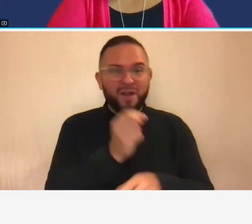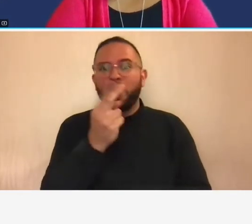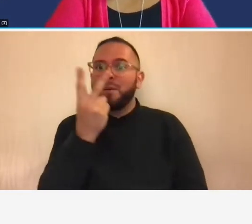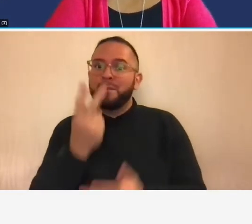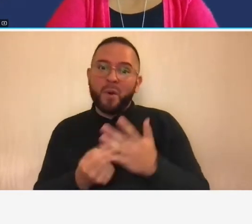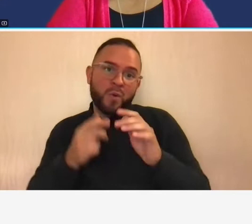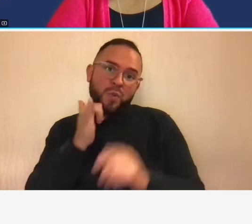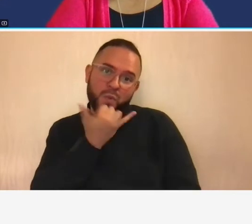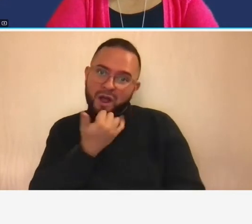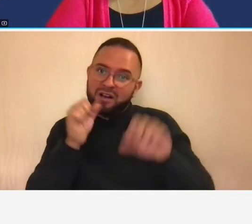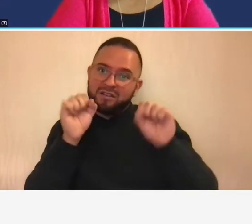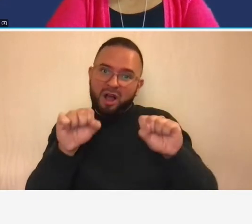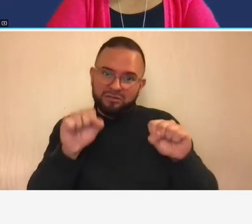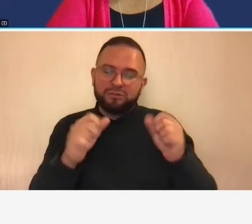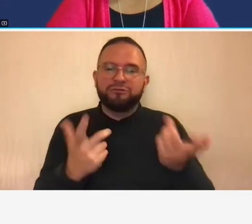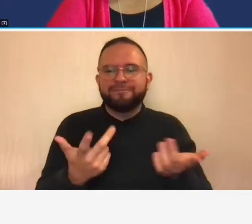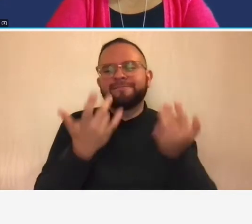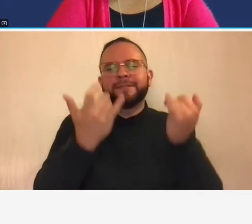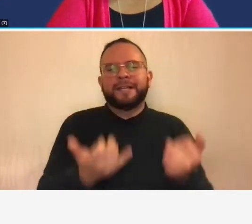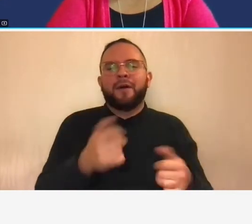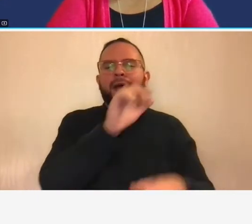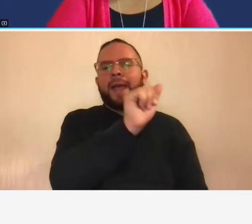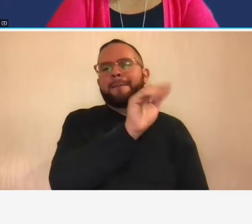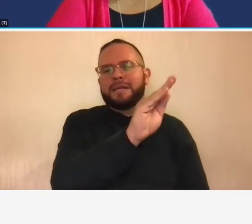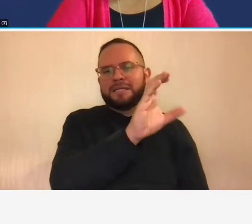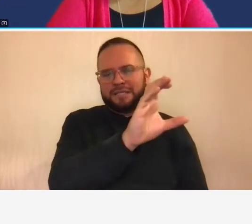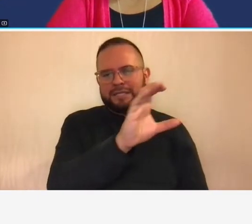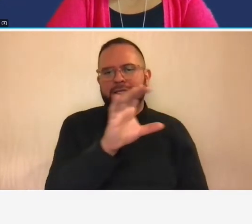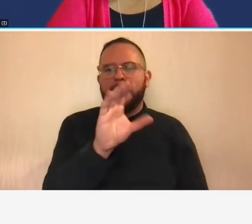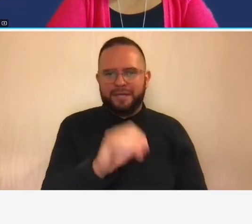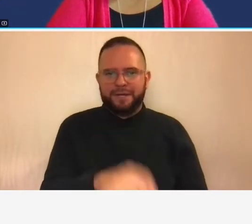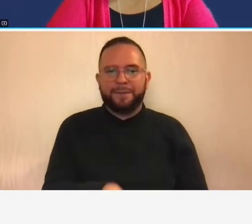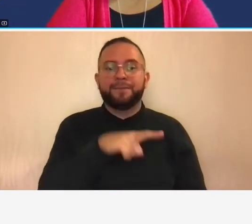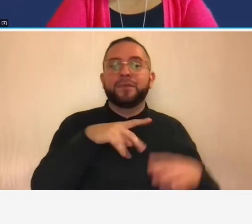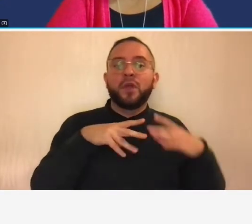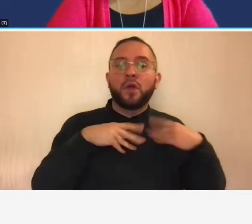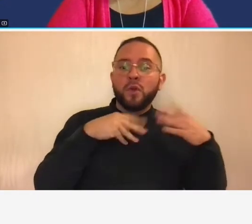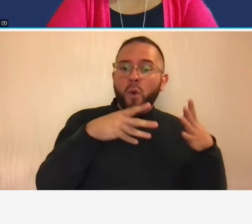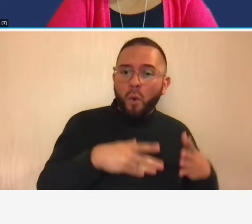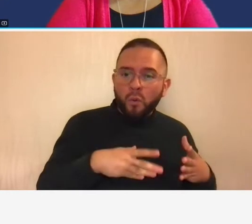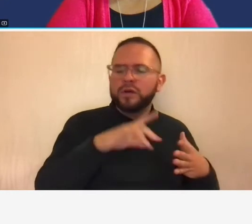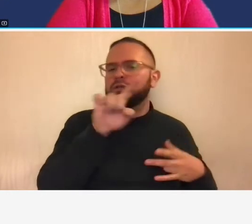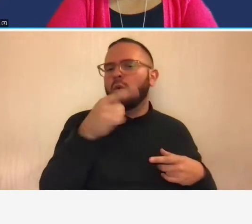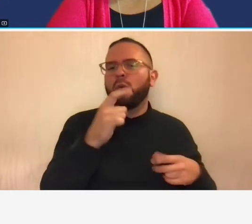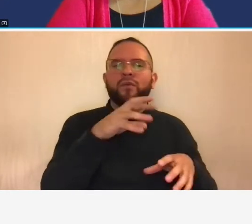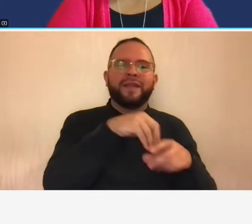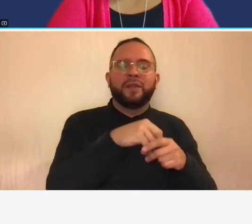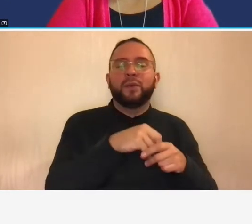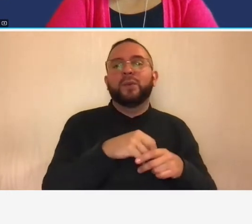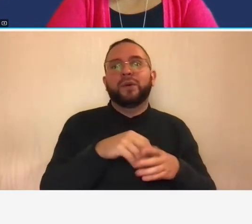abc company the owners of the company only include billable labor on their weekly their own